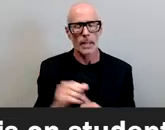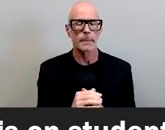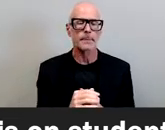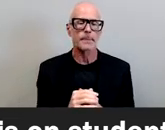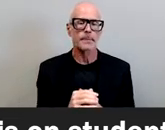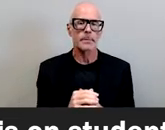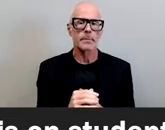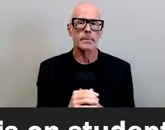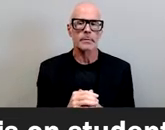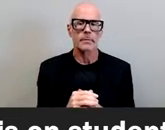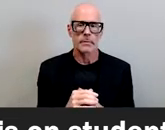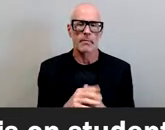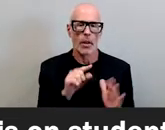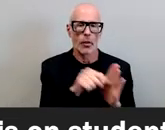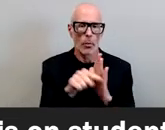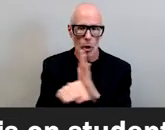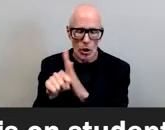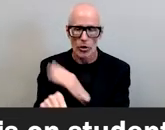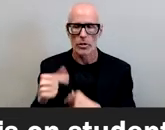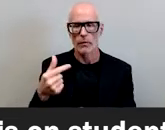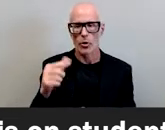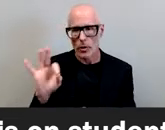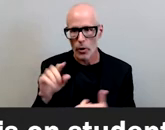following the murders of george floyd and Breonna taylor